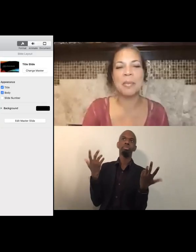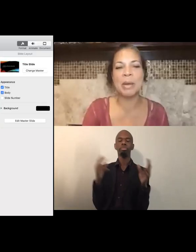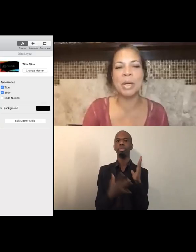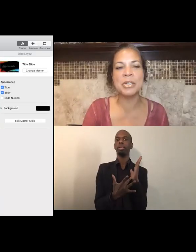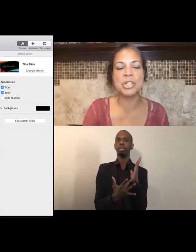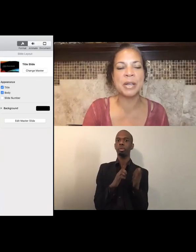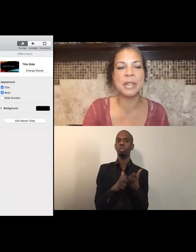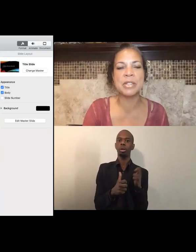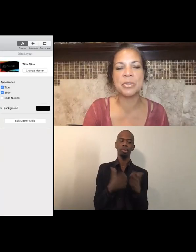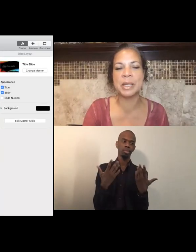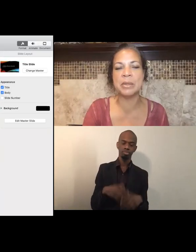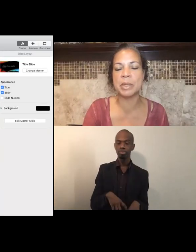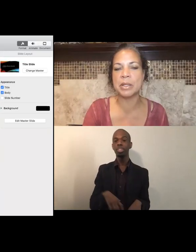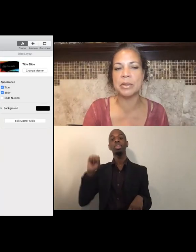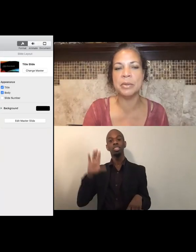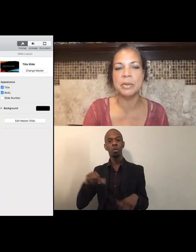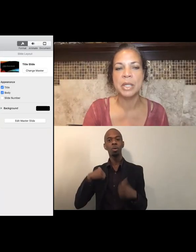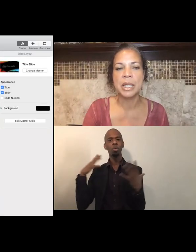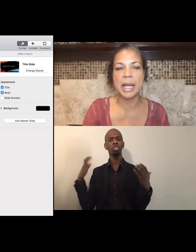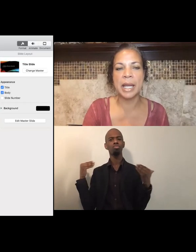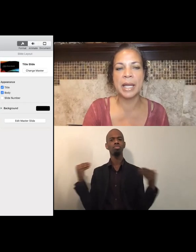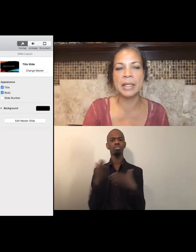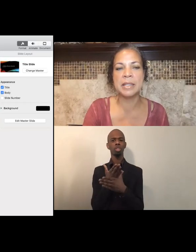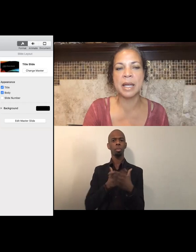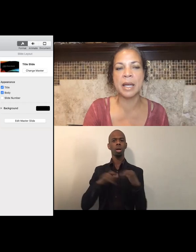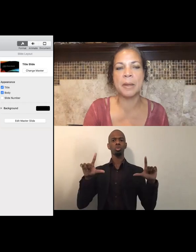I wanna share the screen with you and good.